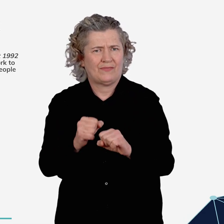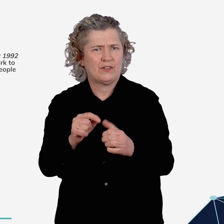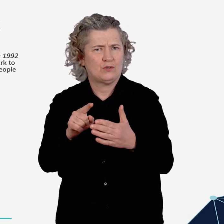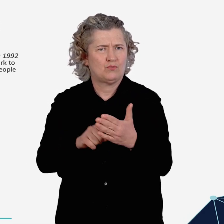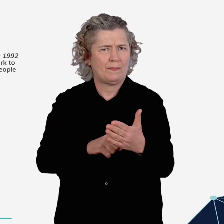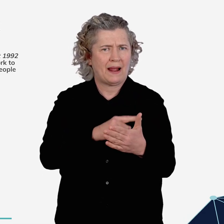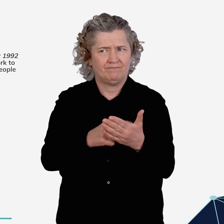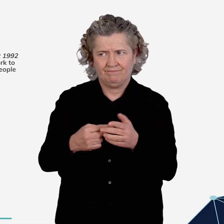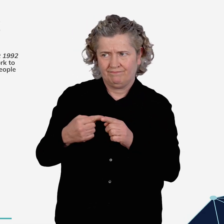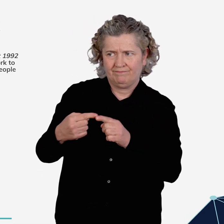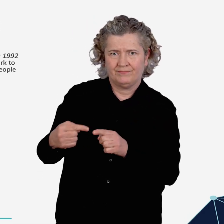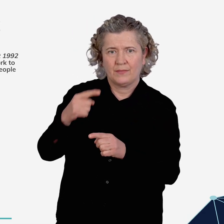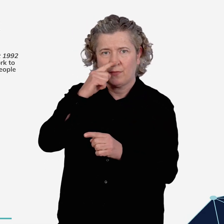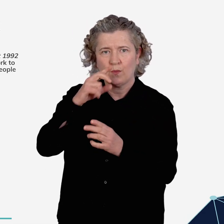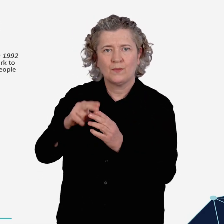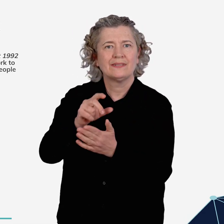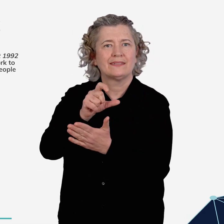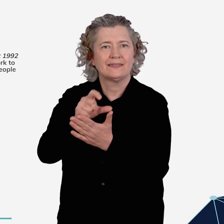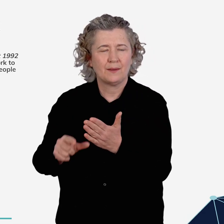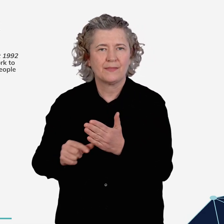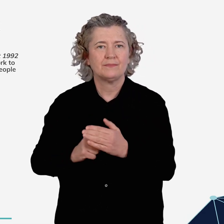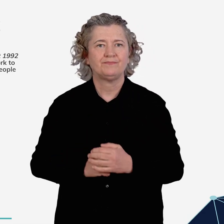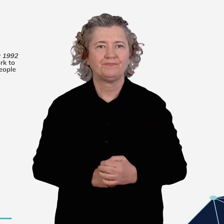prevent discrimination against people living with disabilities